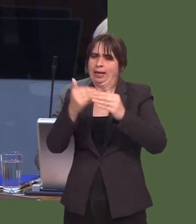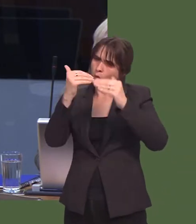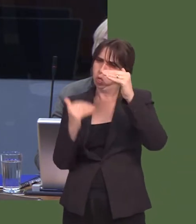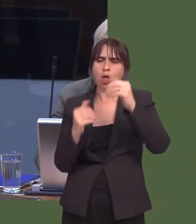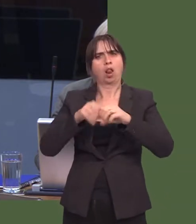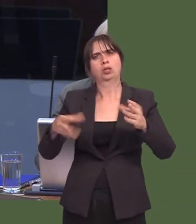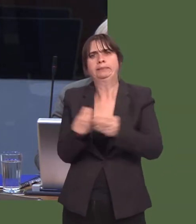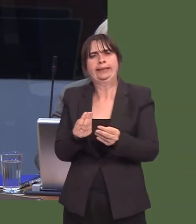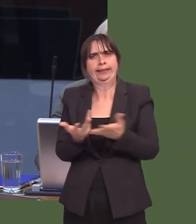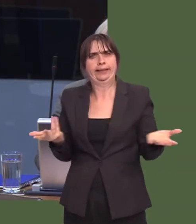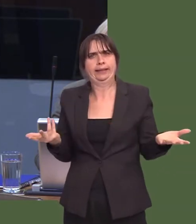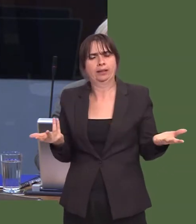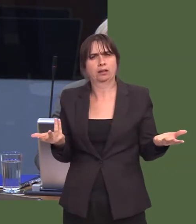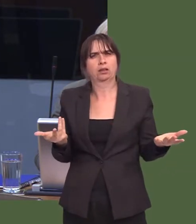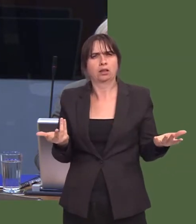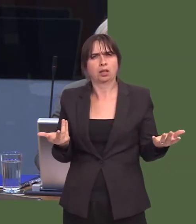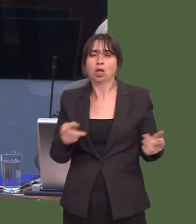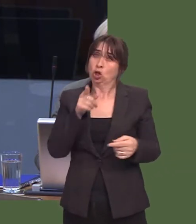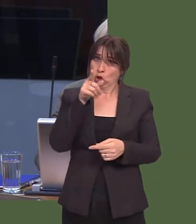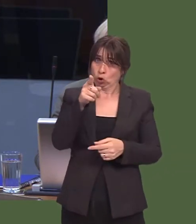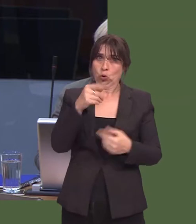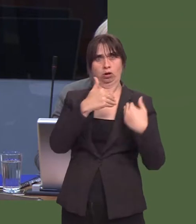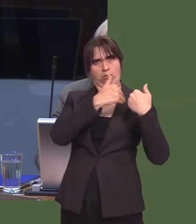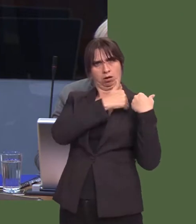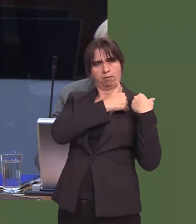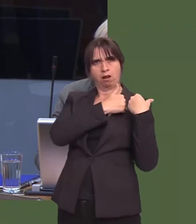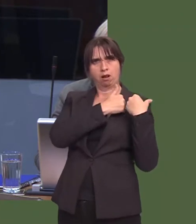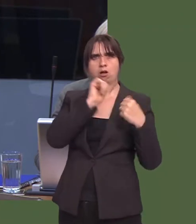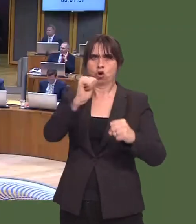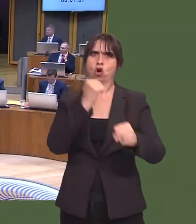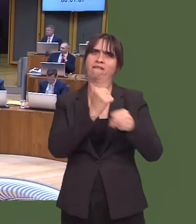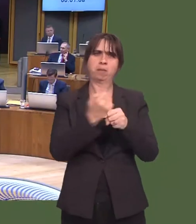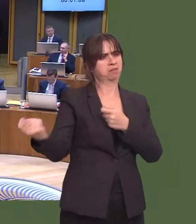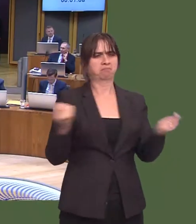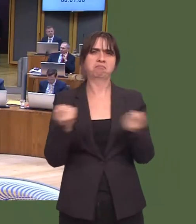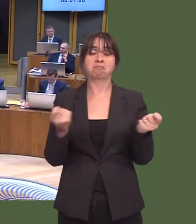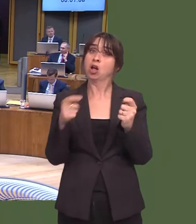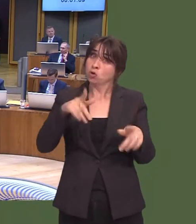First Minister, under your watch, are NHS finances sound? Carwyn Jones: Yes, they are.